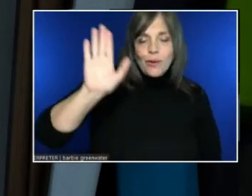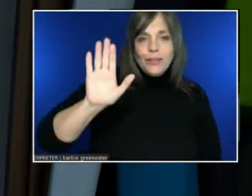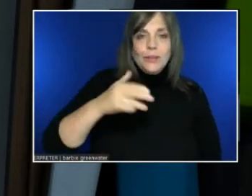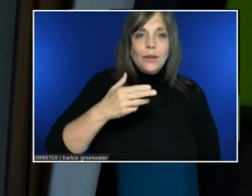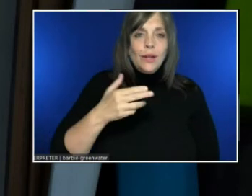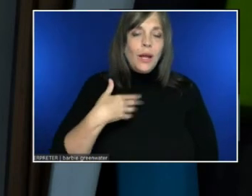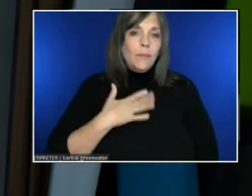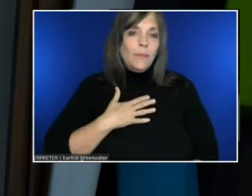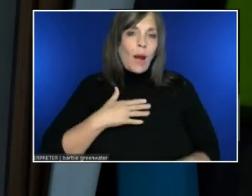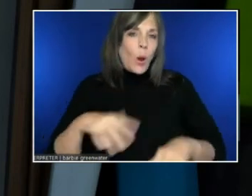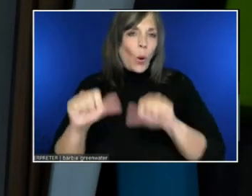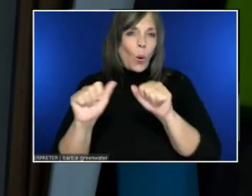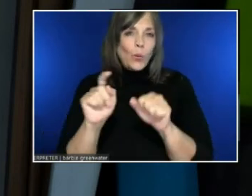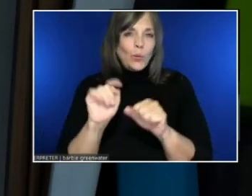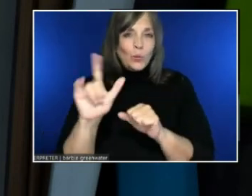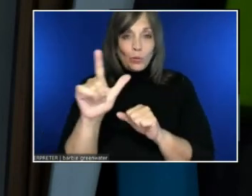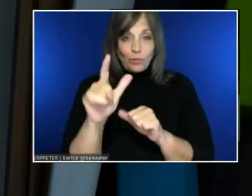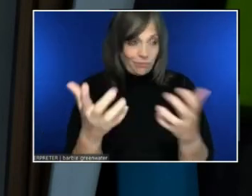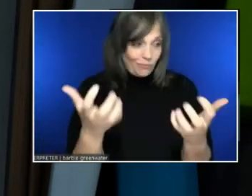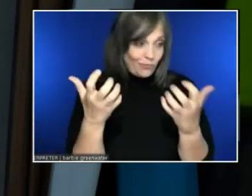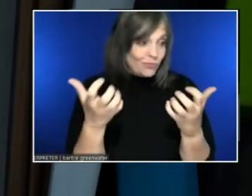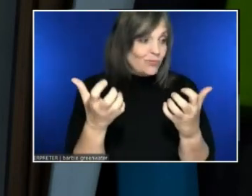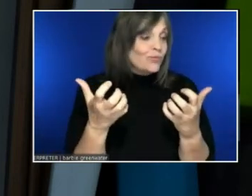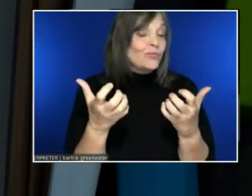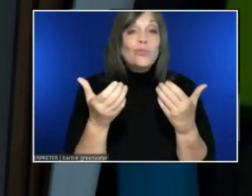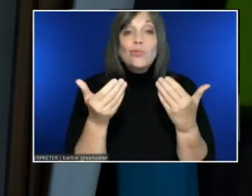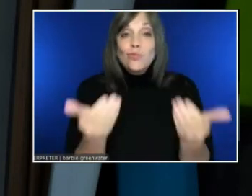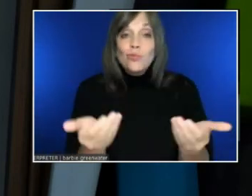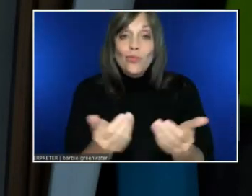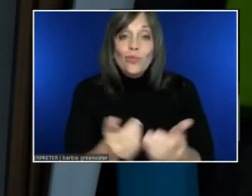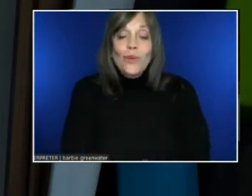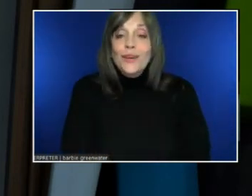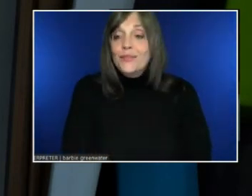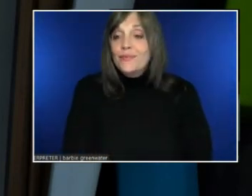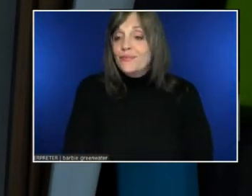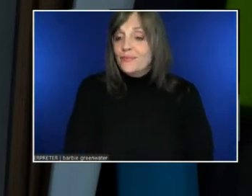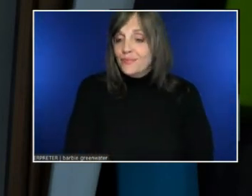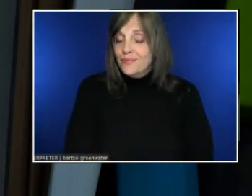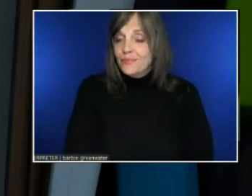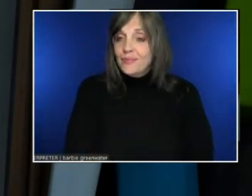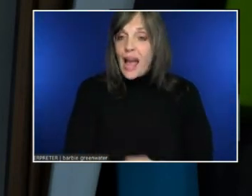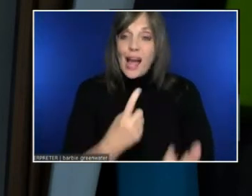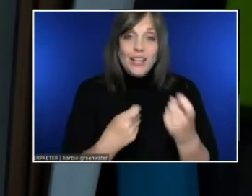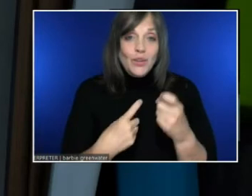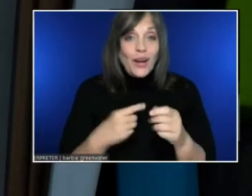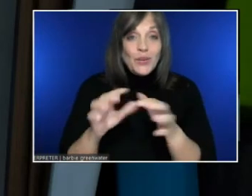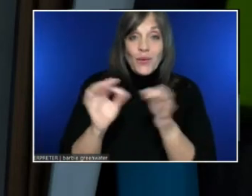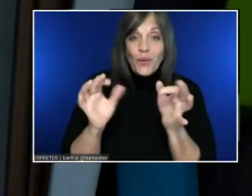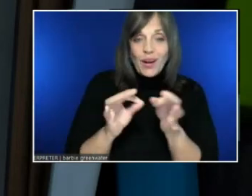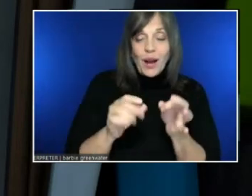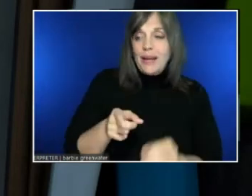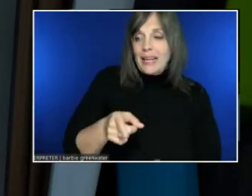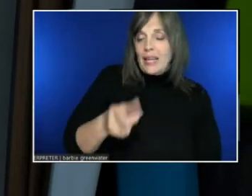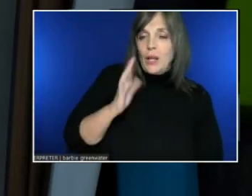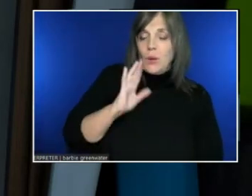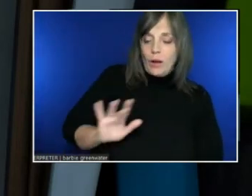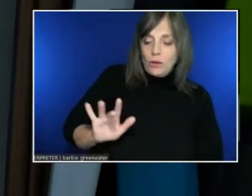And if you would like to ask a question or a comment, if you would do the hand raise, and then I will call on you.